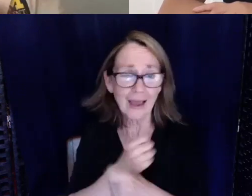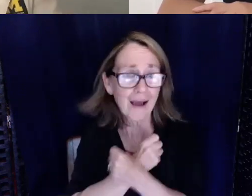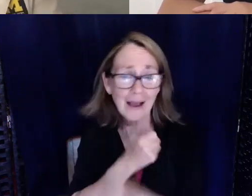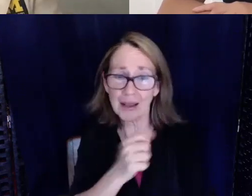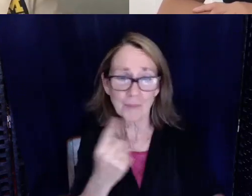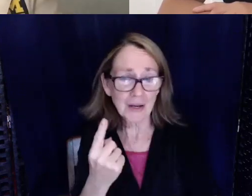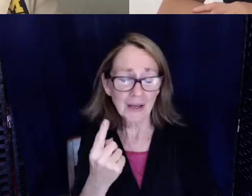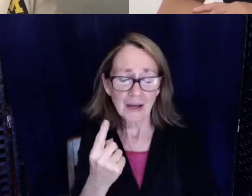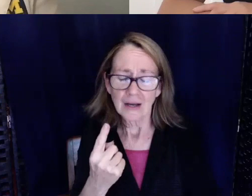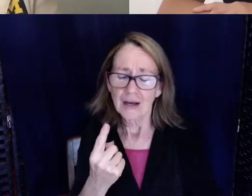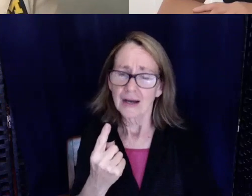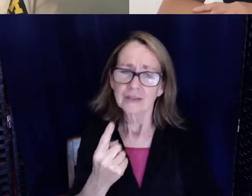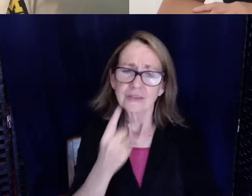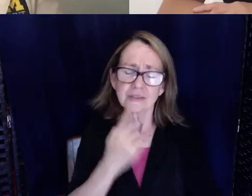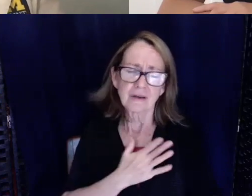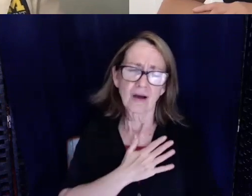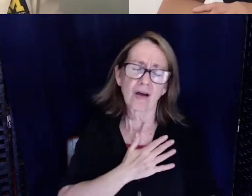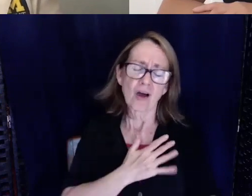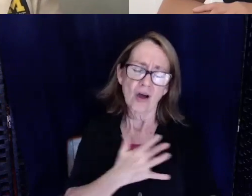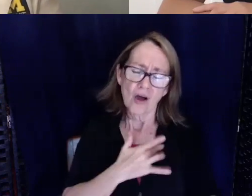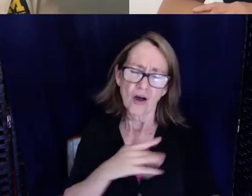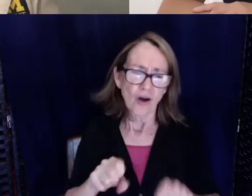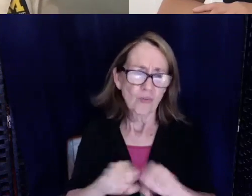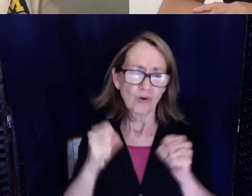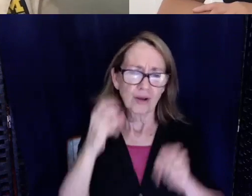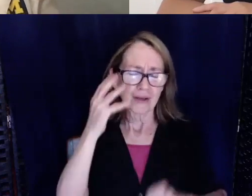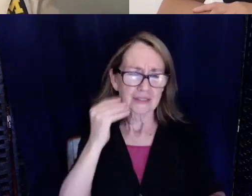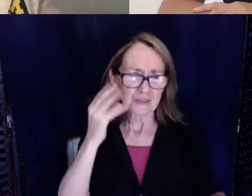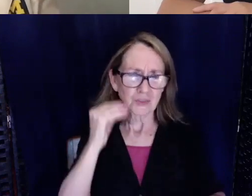just a really heartbreaking experience. I've been in touch with fellow deaf and